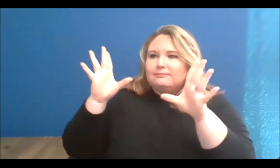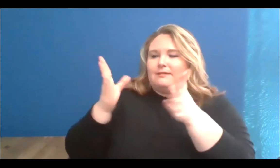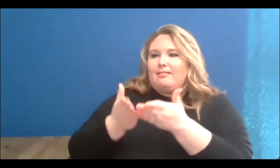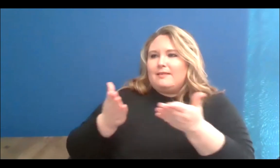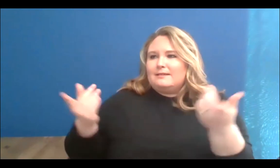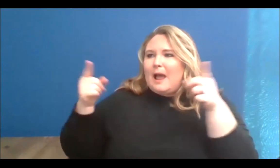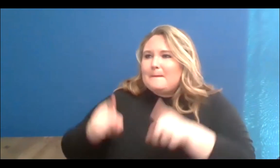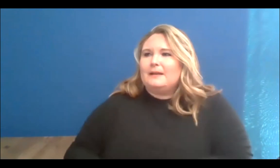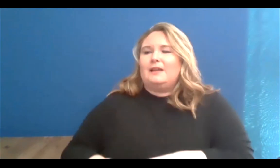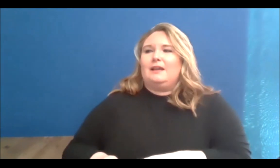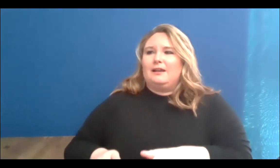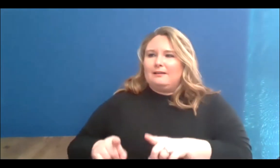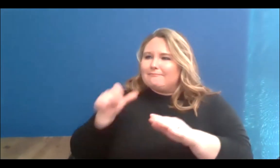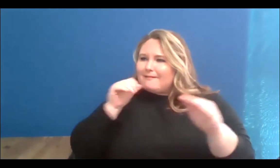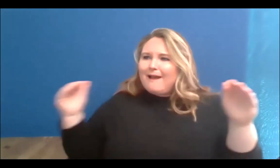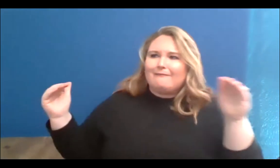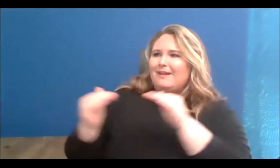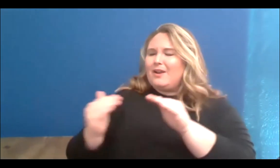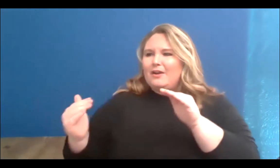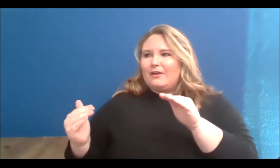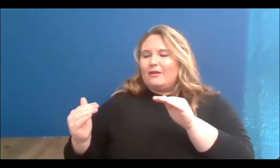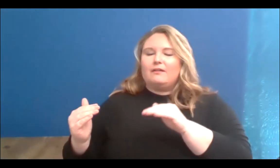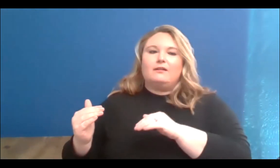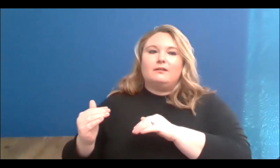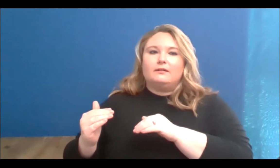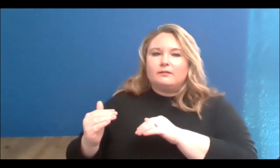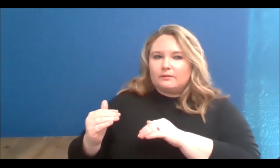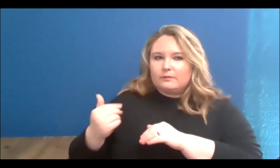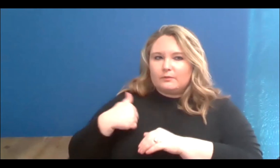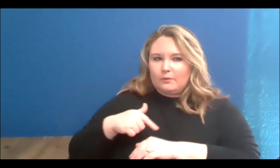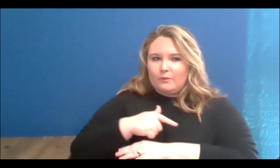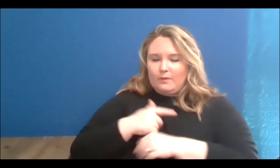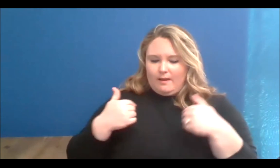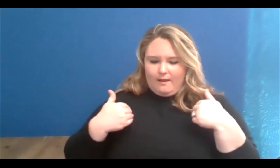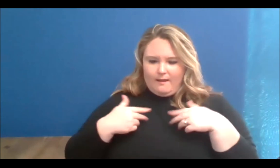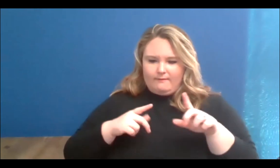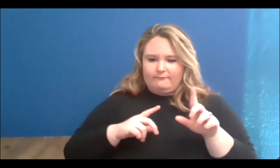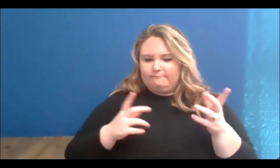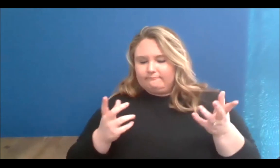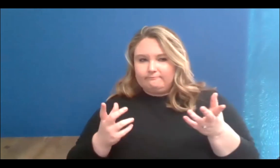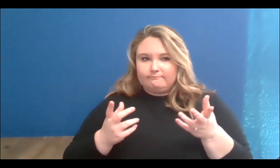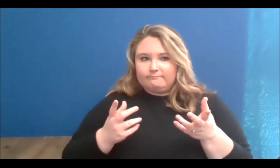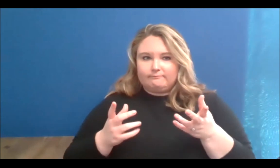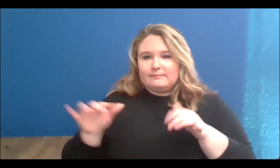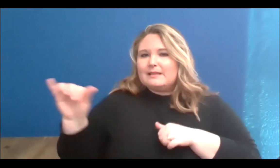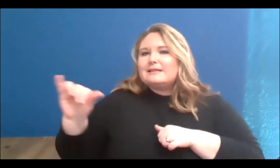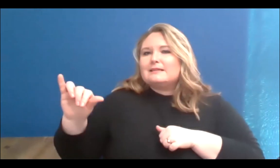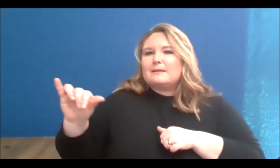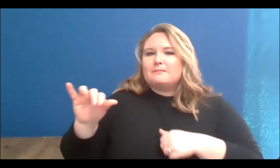dare to dream of a different world, just as Syrus had mentioned before.